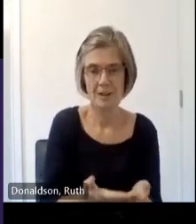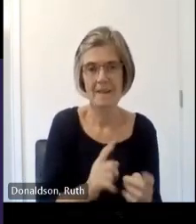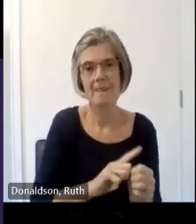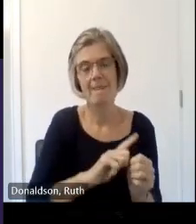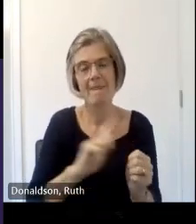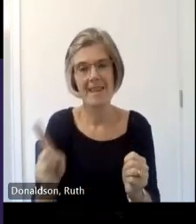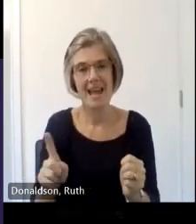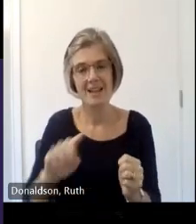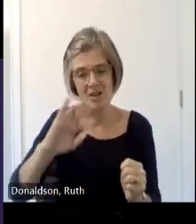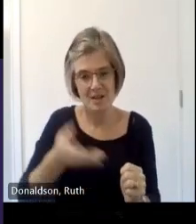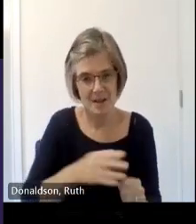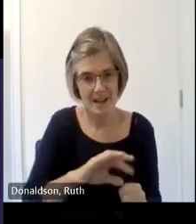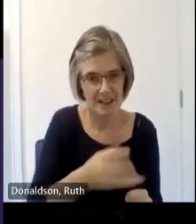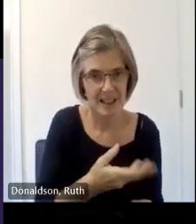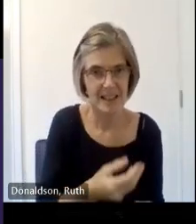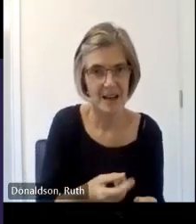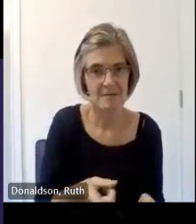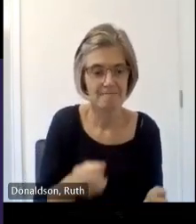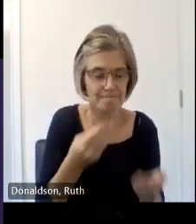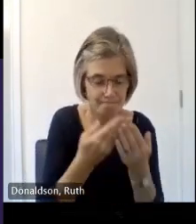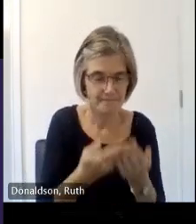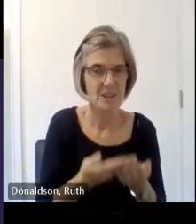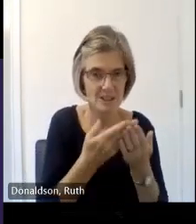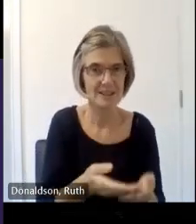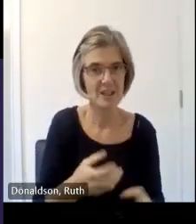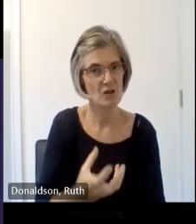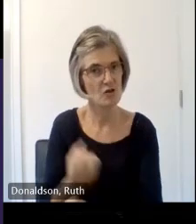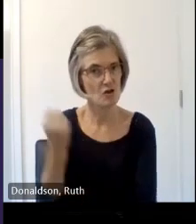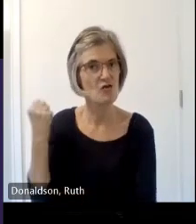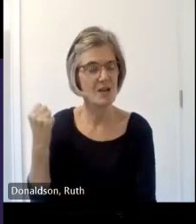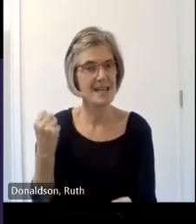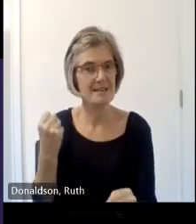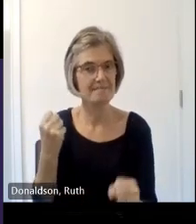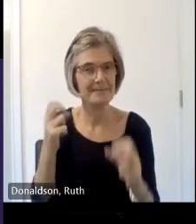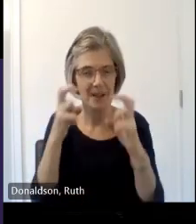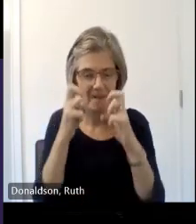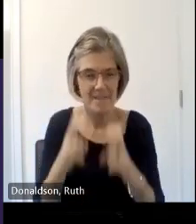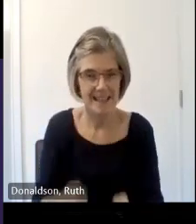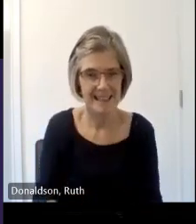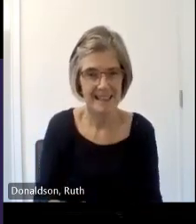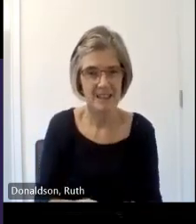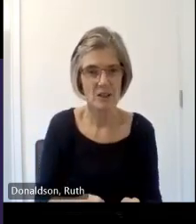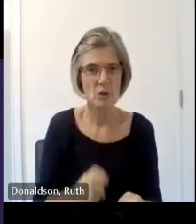Masters investigating the stonemason marks of the early medieval castles and religious and